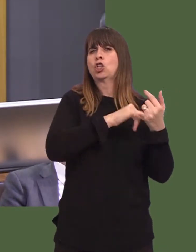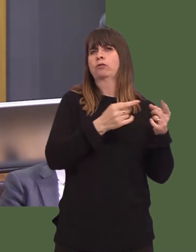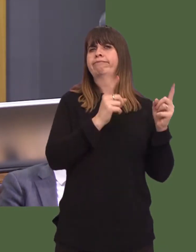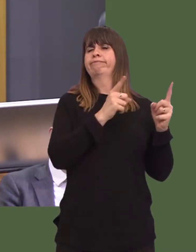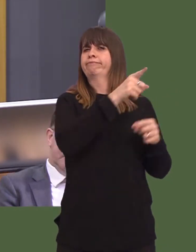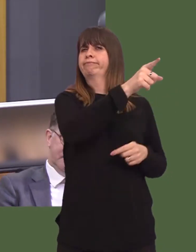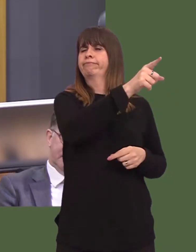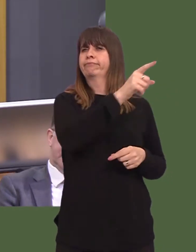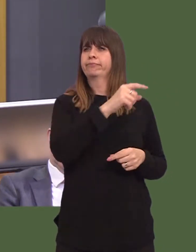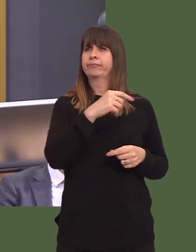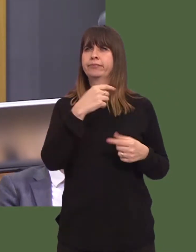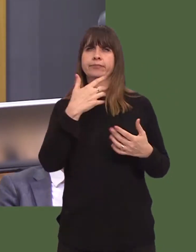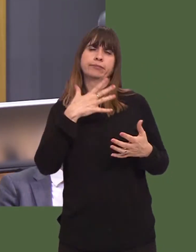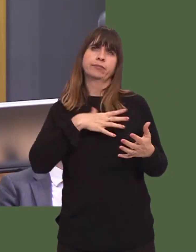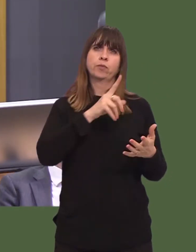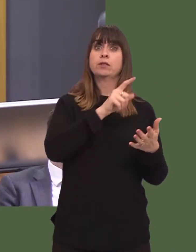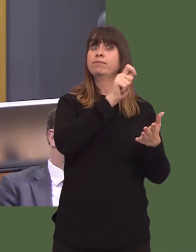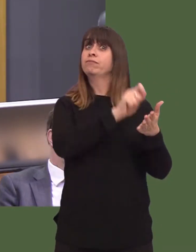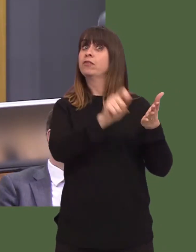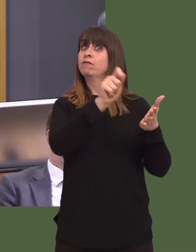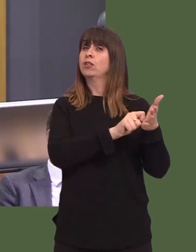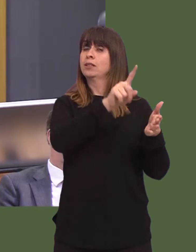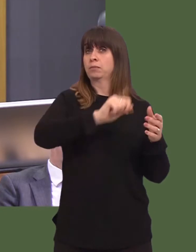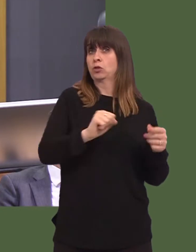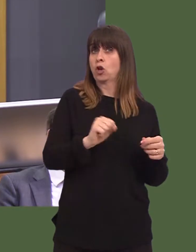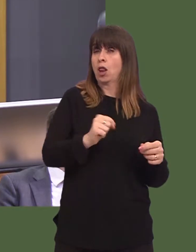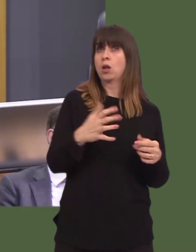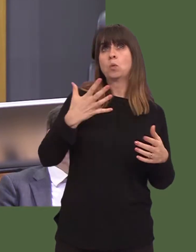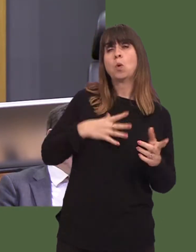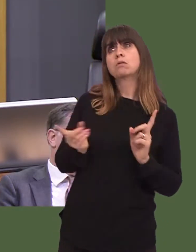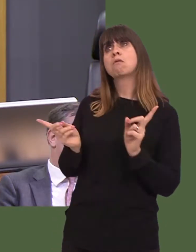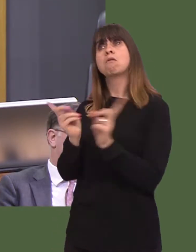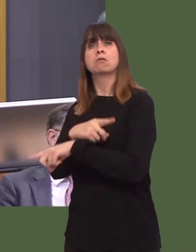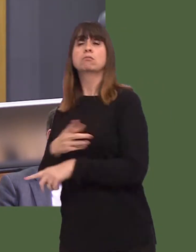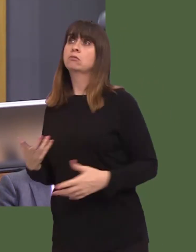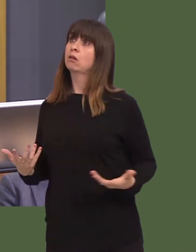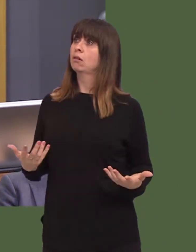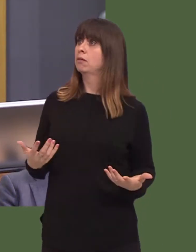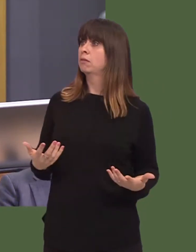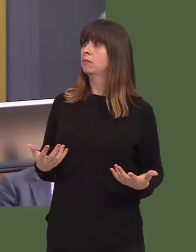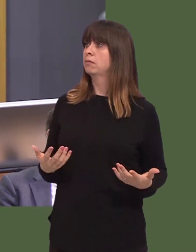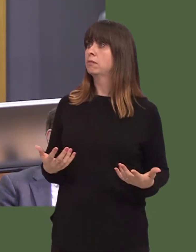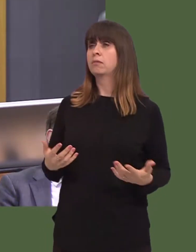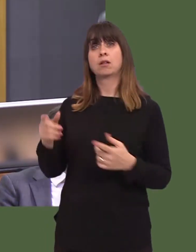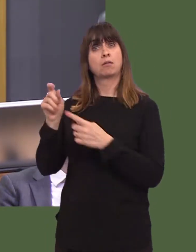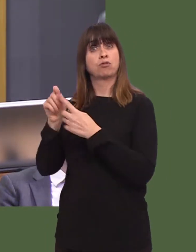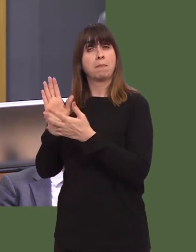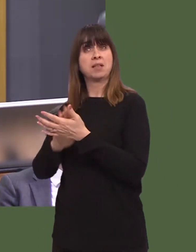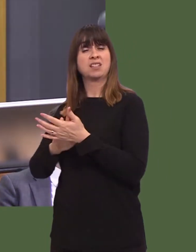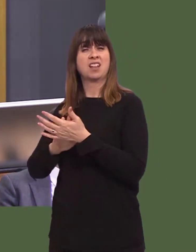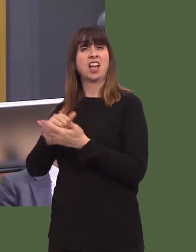over a referendum in Scotland, no doubt confident that the Prime Minister would refuse her request.